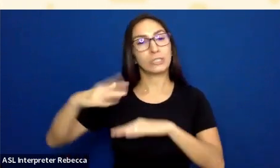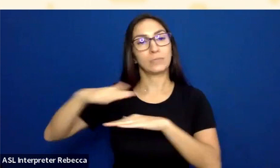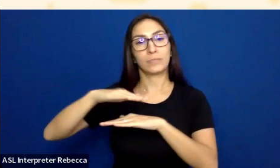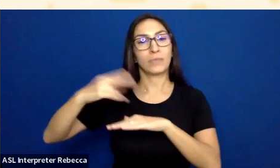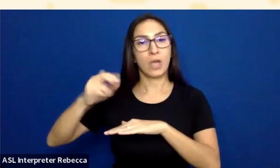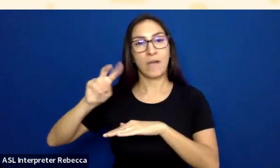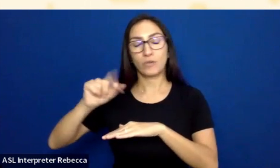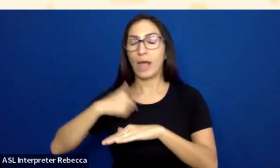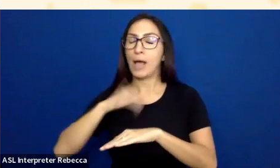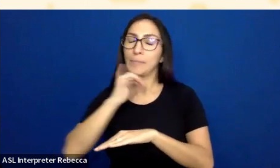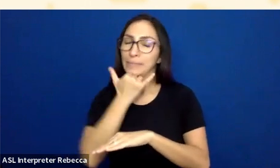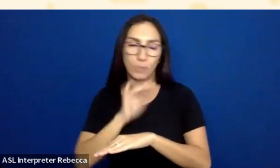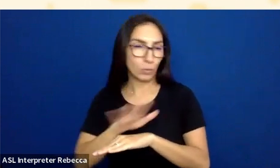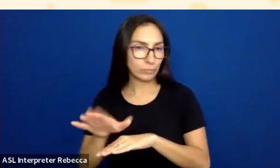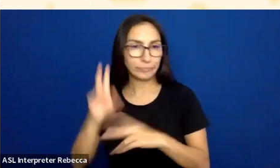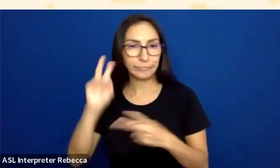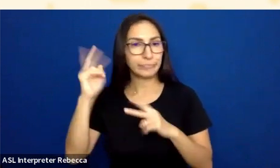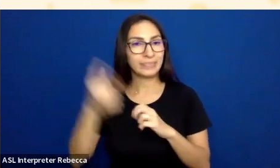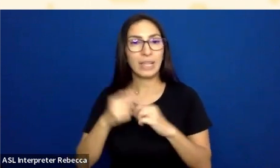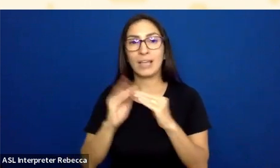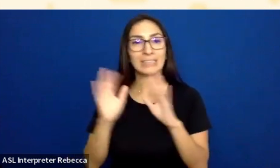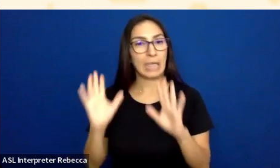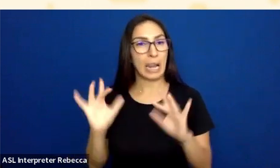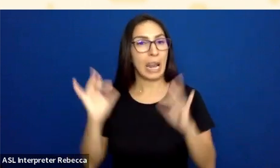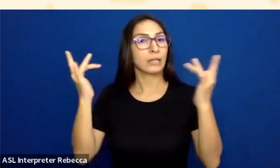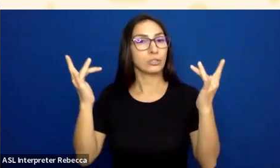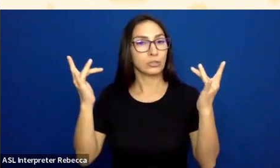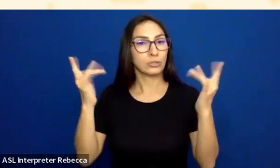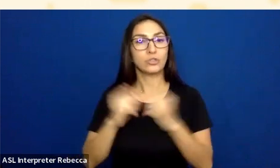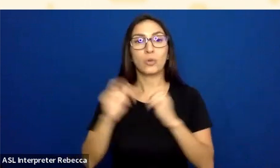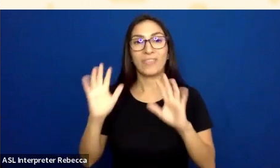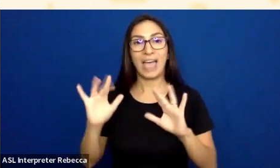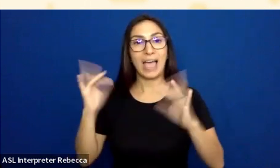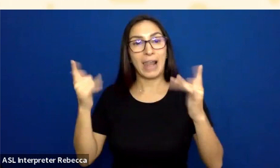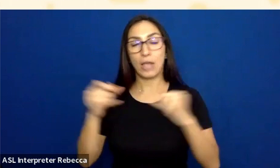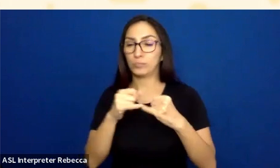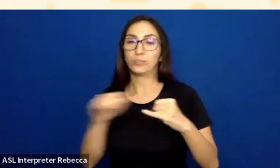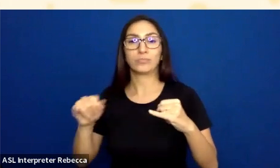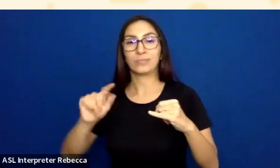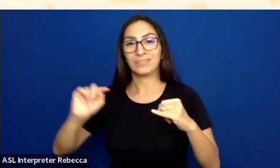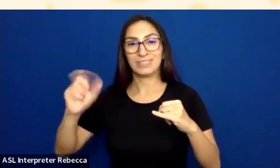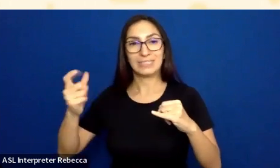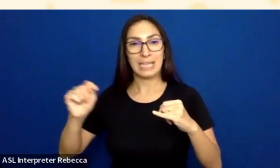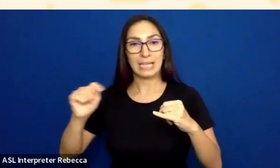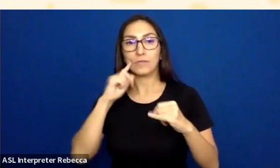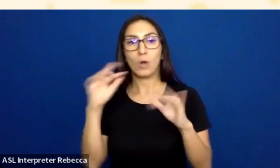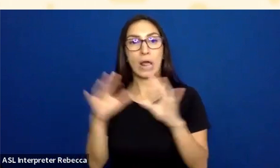It gets lighter. So that lighter text, I don’t know if that has enough contrast.